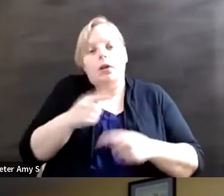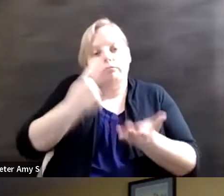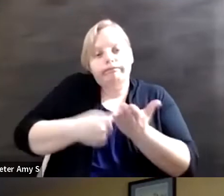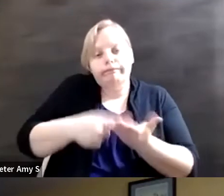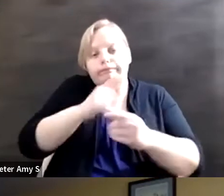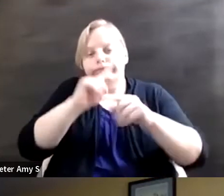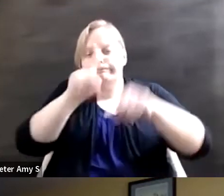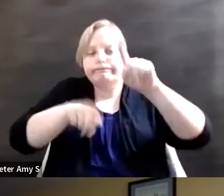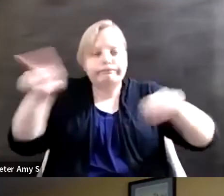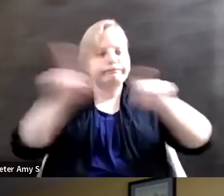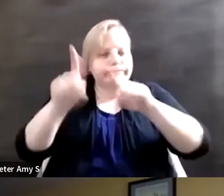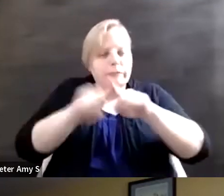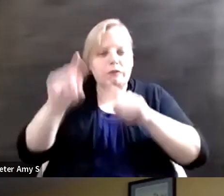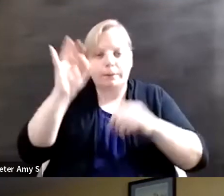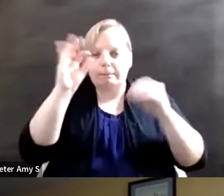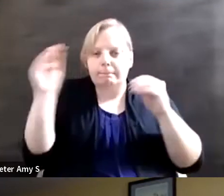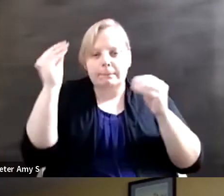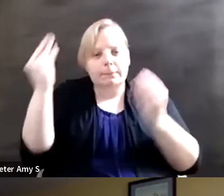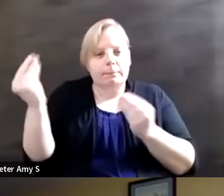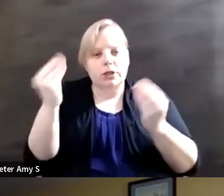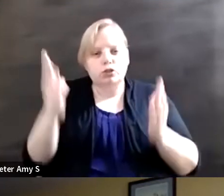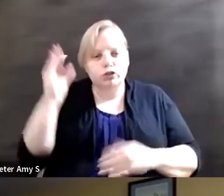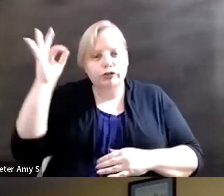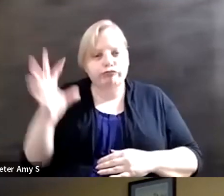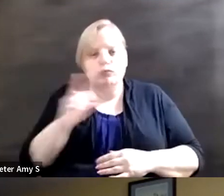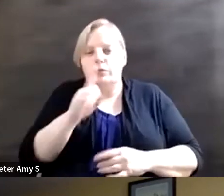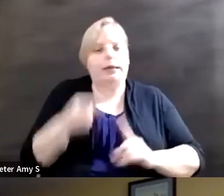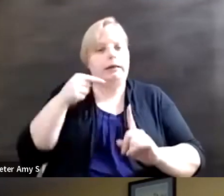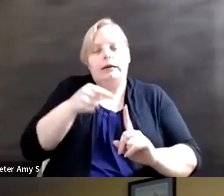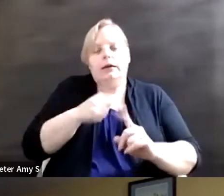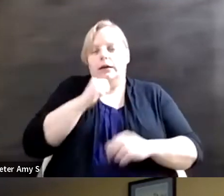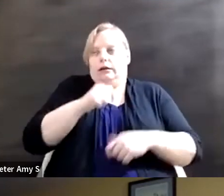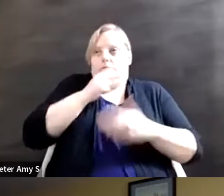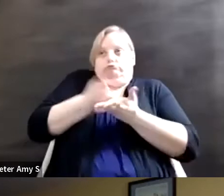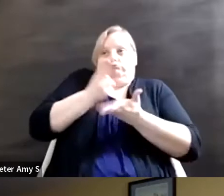are some countries who say honestly we're not sure what to do. We've never measured disability,